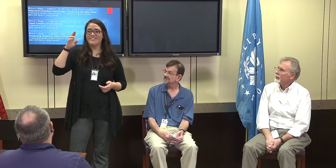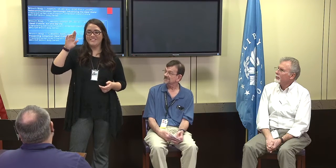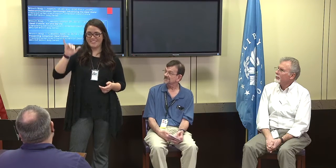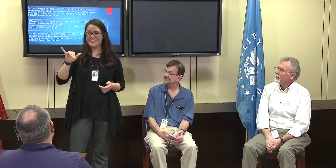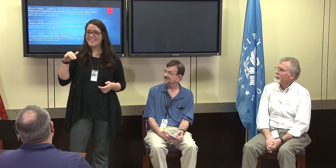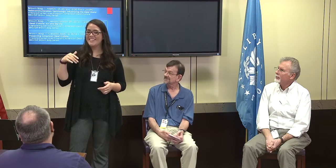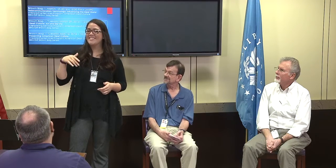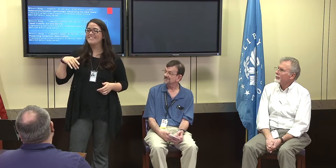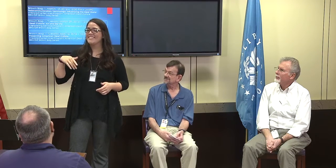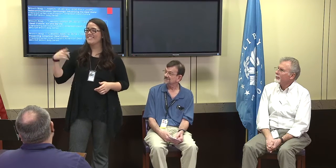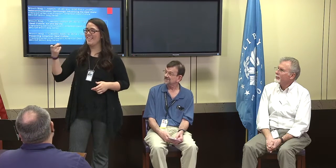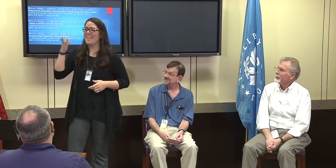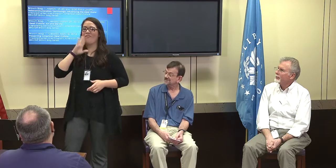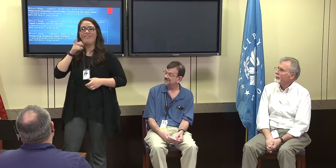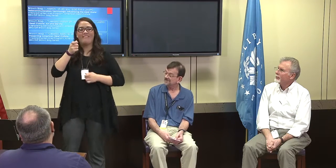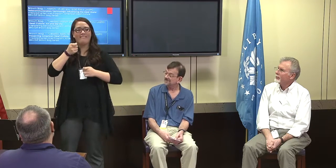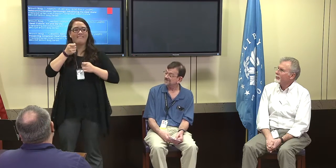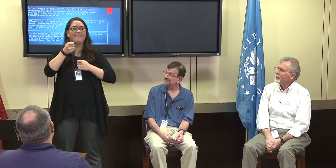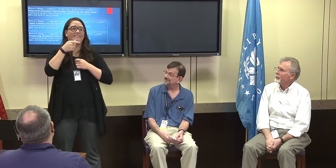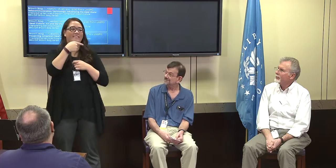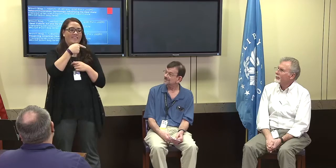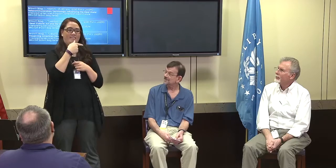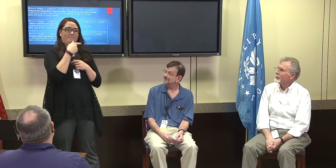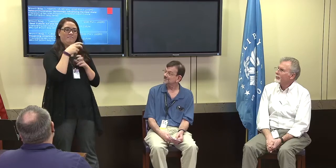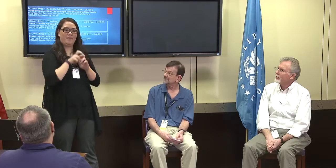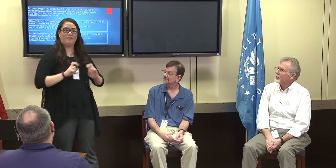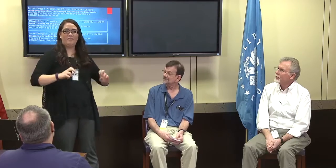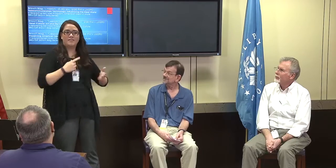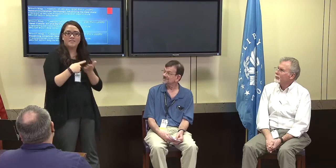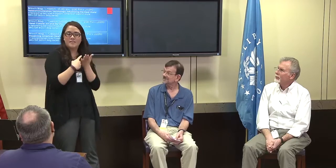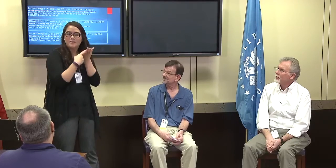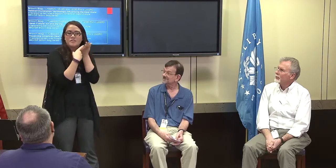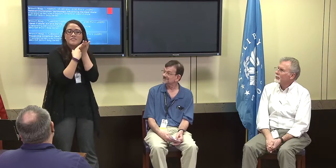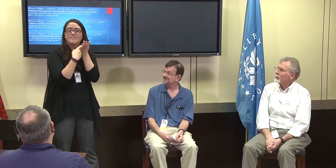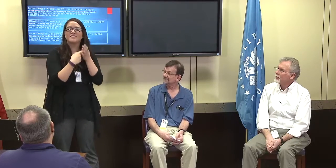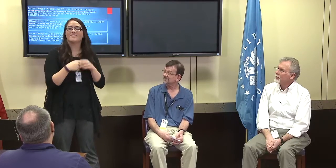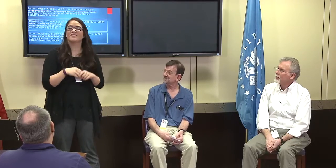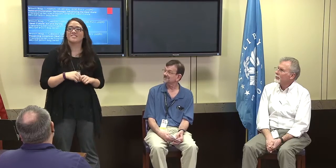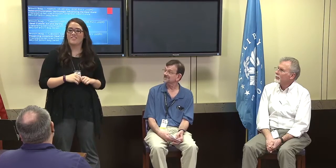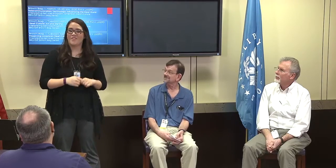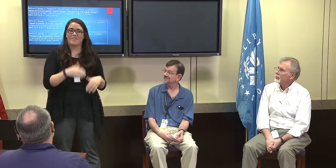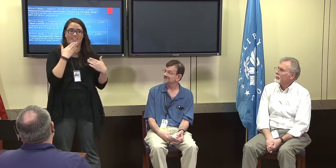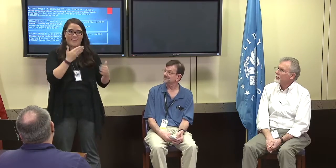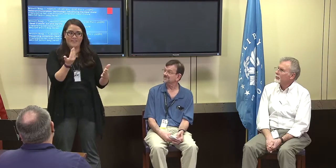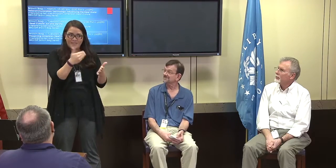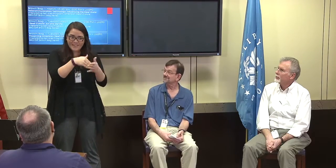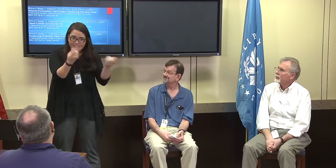to introduce Alex Richey to you. He'll be facilitating this panel discussion today.